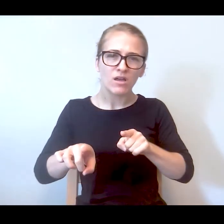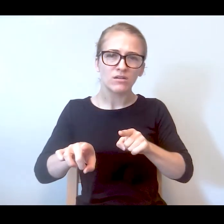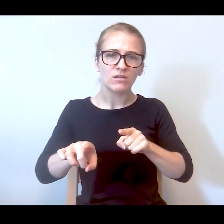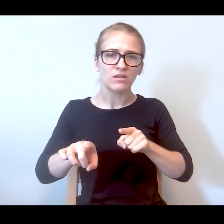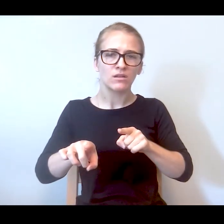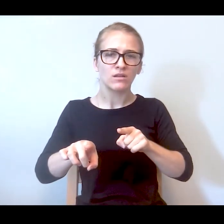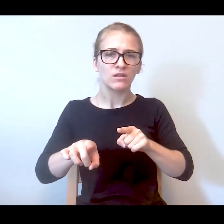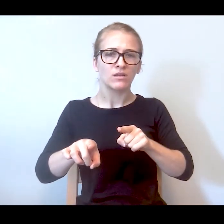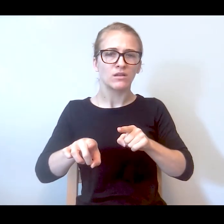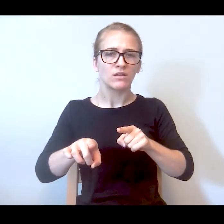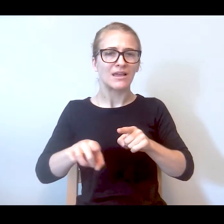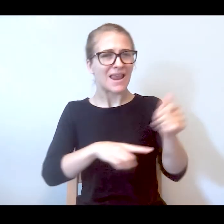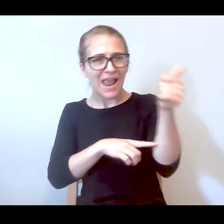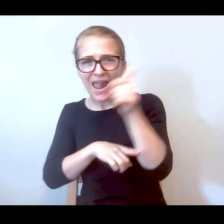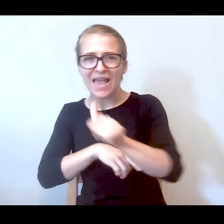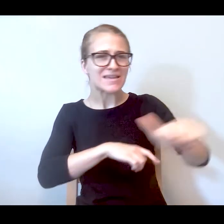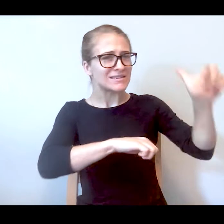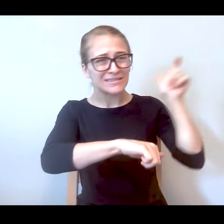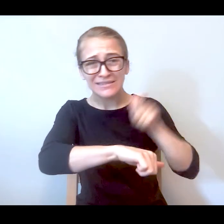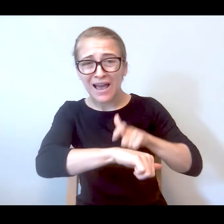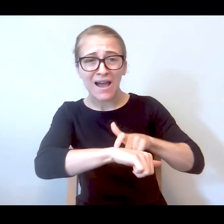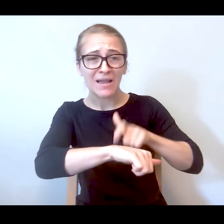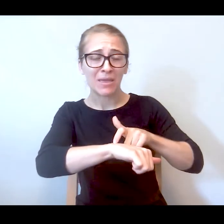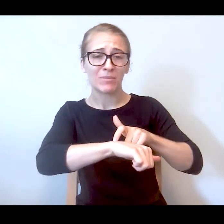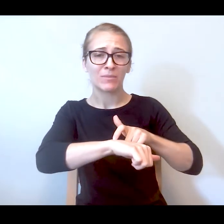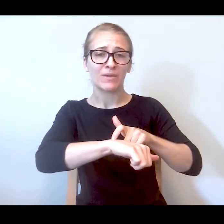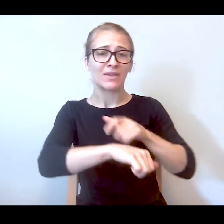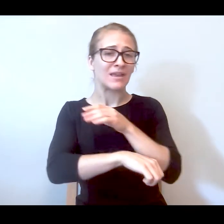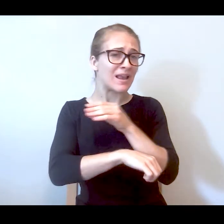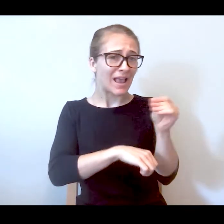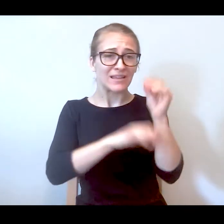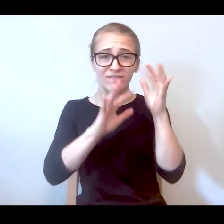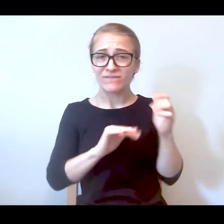the actual hours and the timely fashion that crises